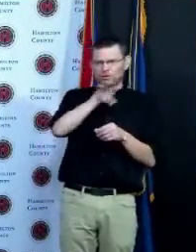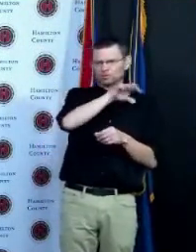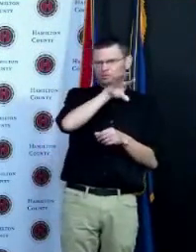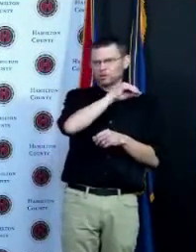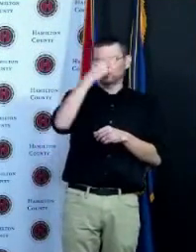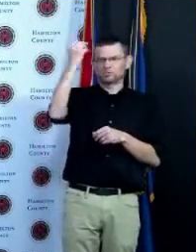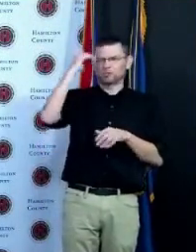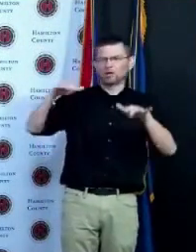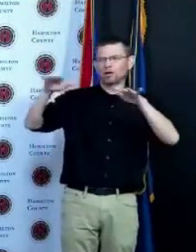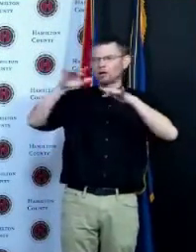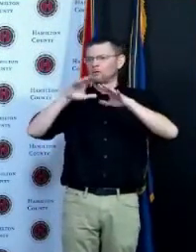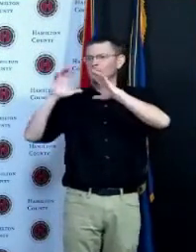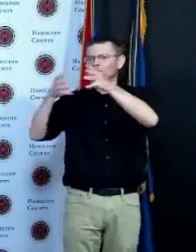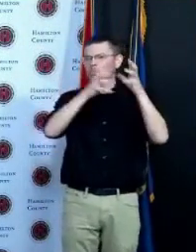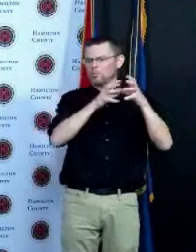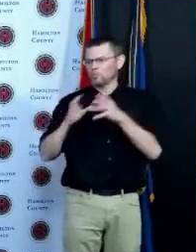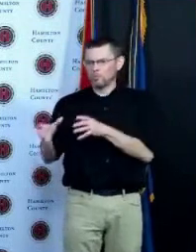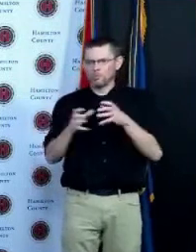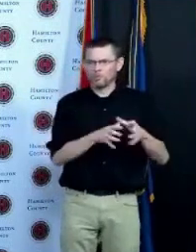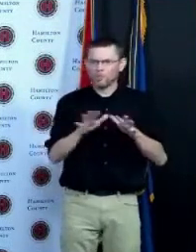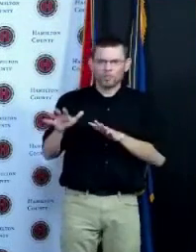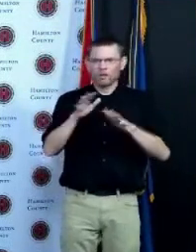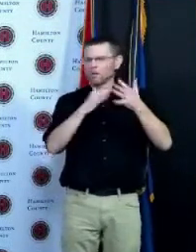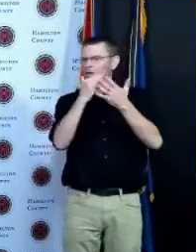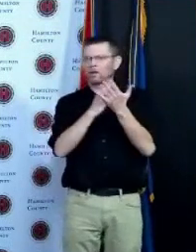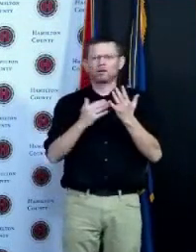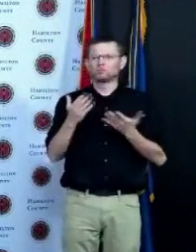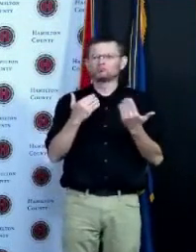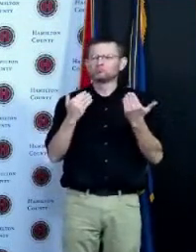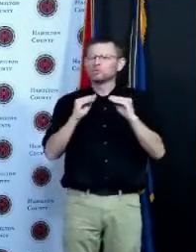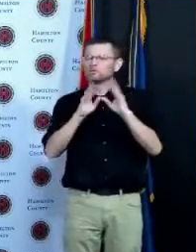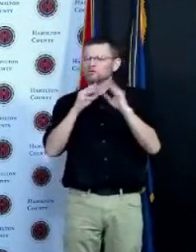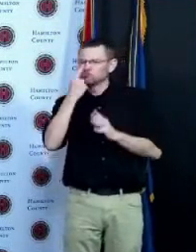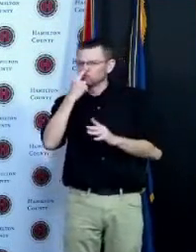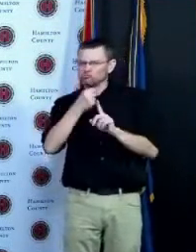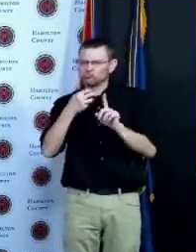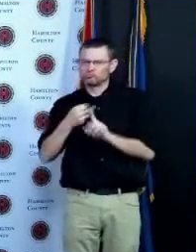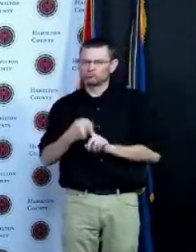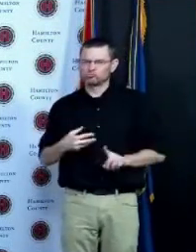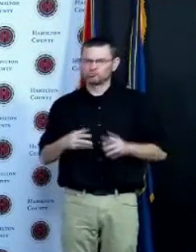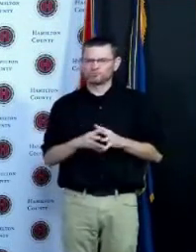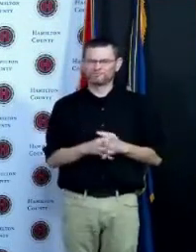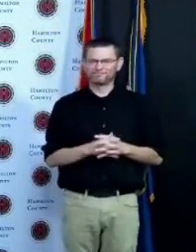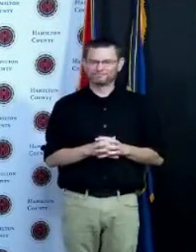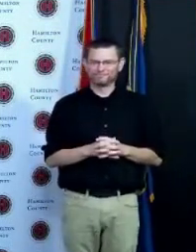and you know I wonder if you could if there's some guidance here that you could provide for us